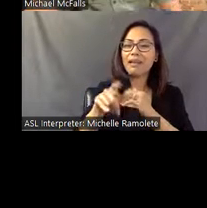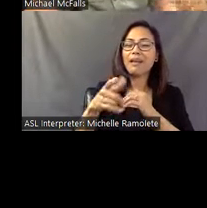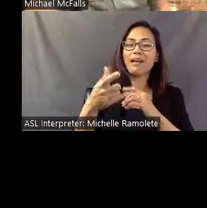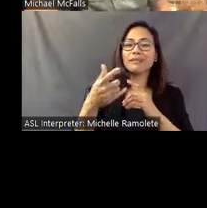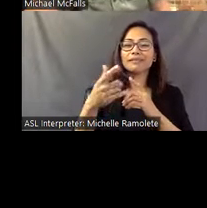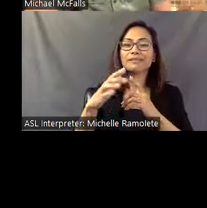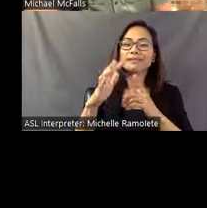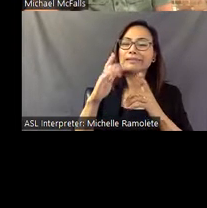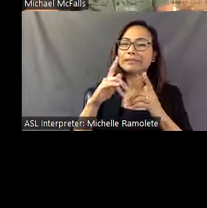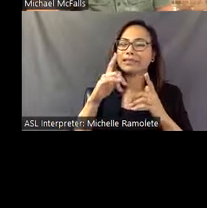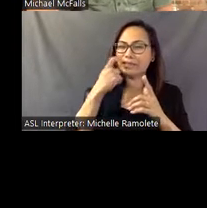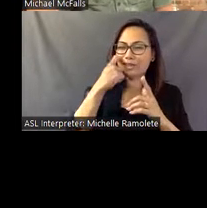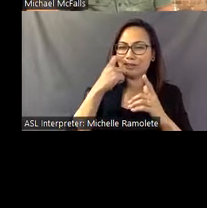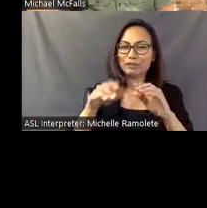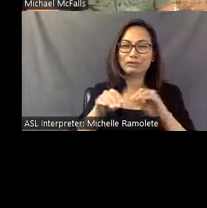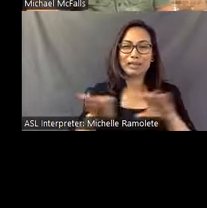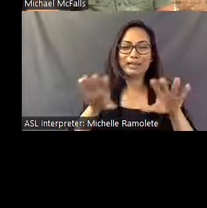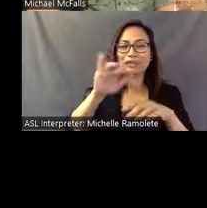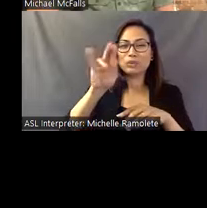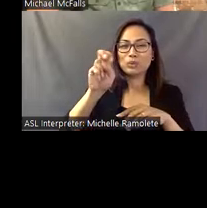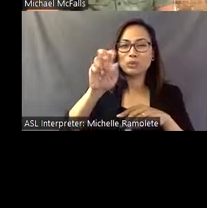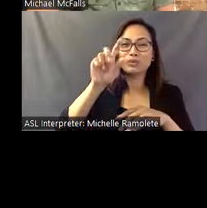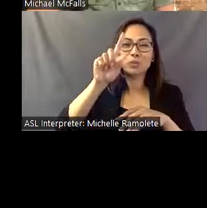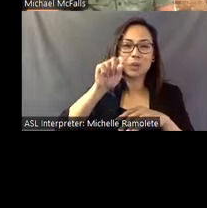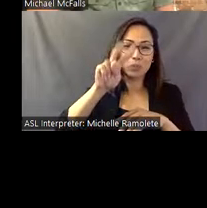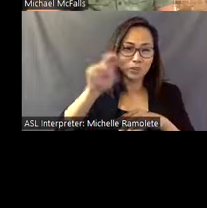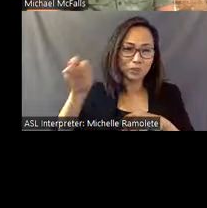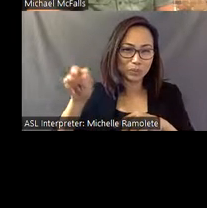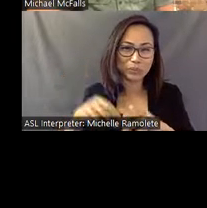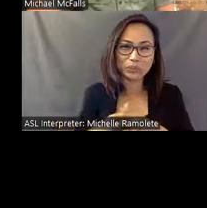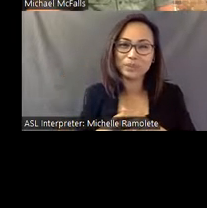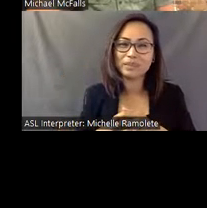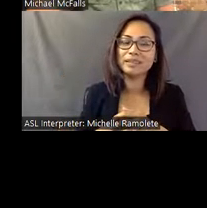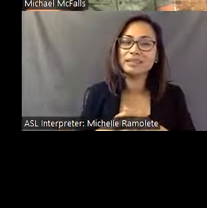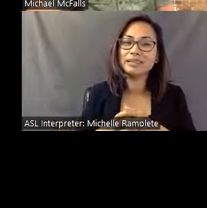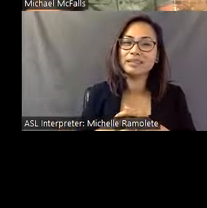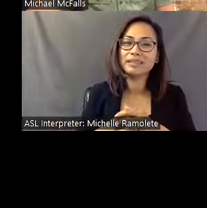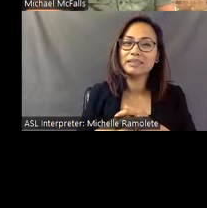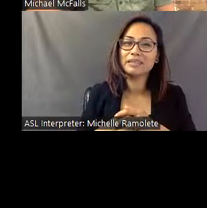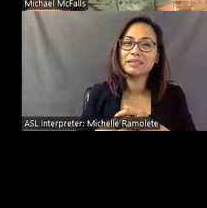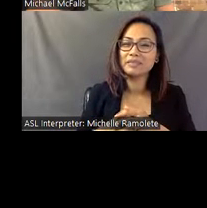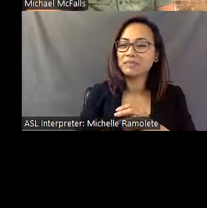It just was released in June 2022. Oops.